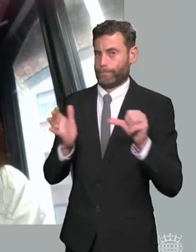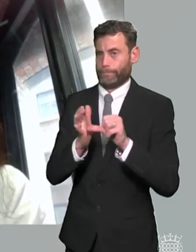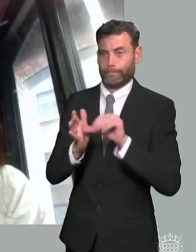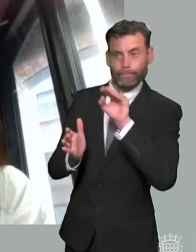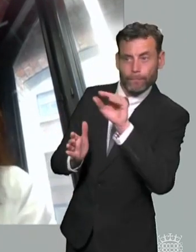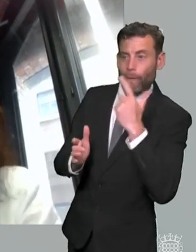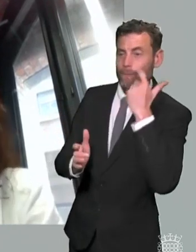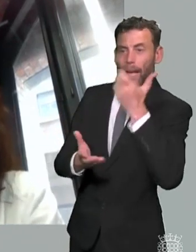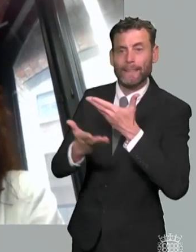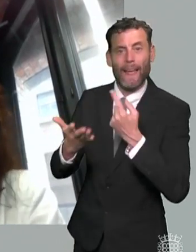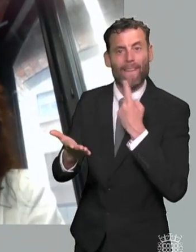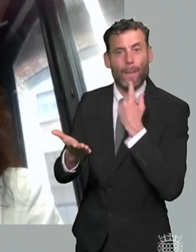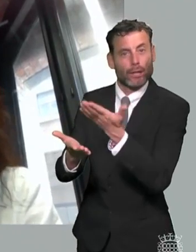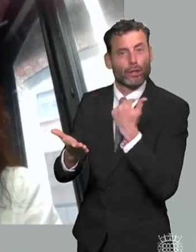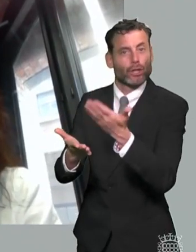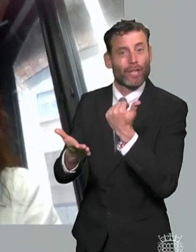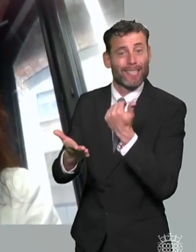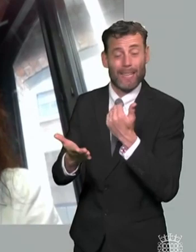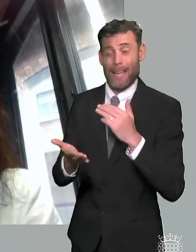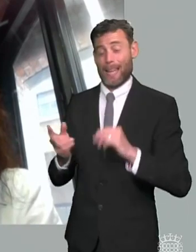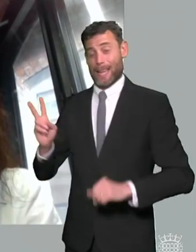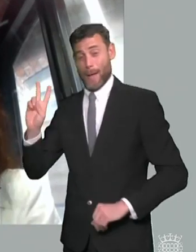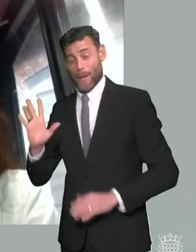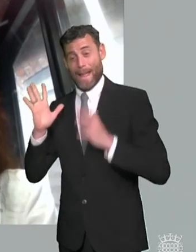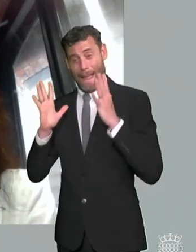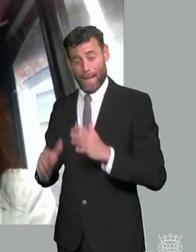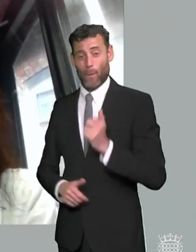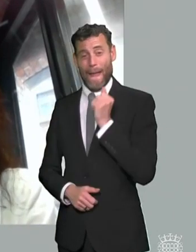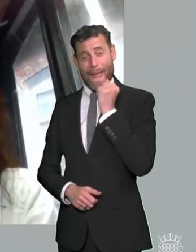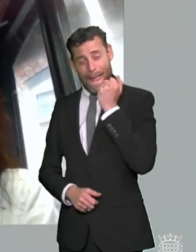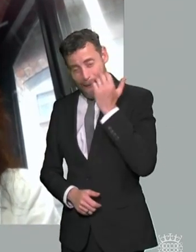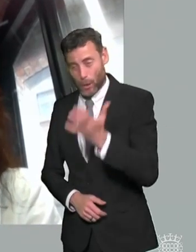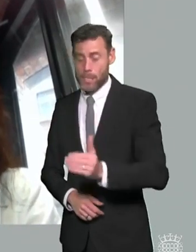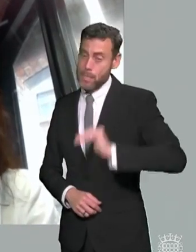having to to fight that themselves you know on a daily basis and and you know i agree with michael